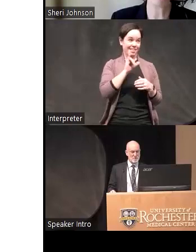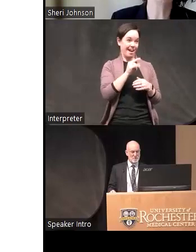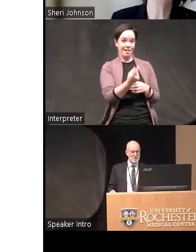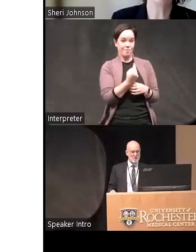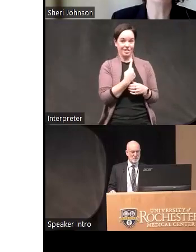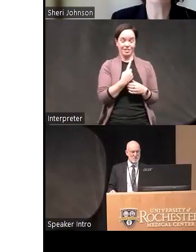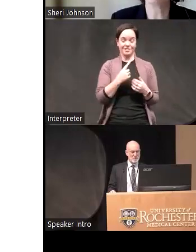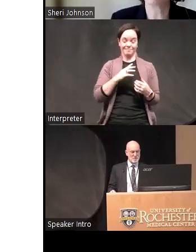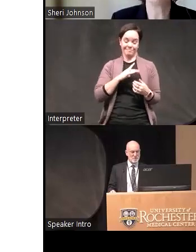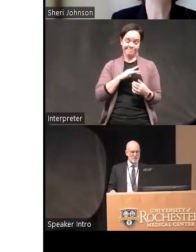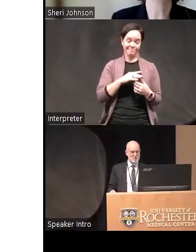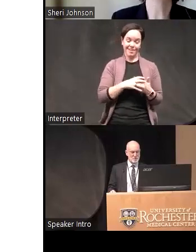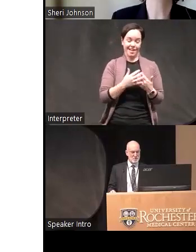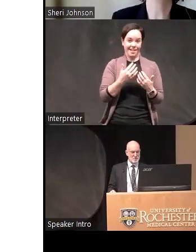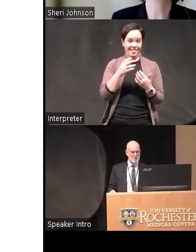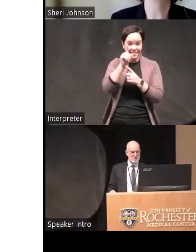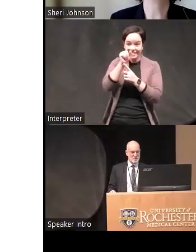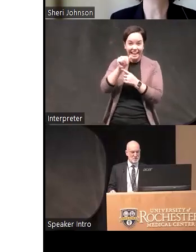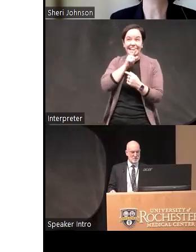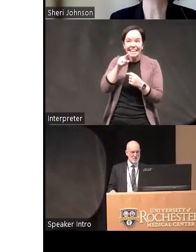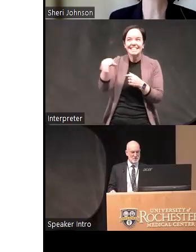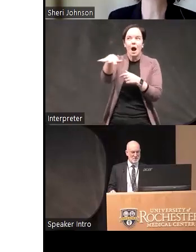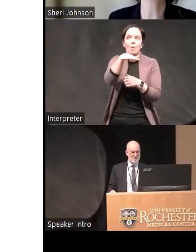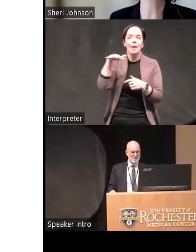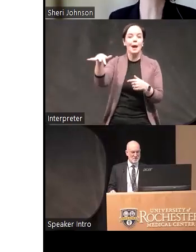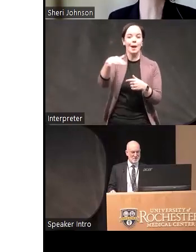I know the data's out there I keep doing lit searches and going I need time to put this into